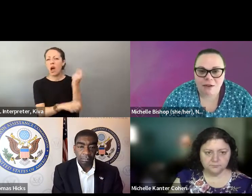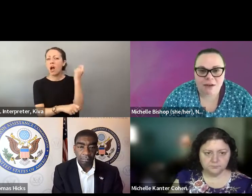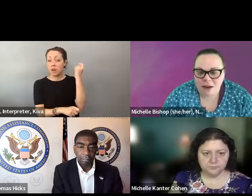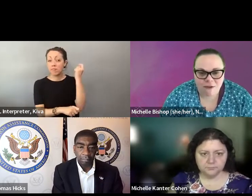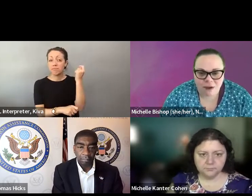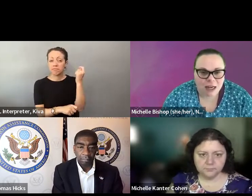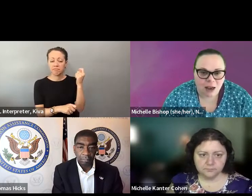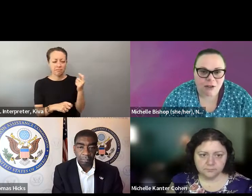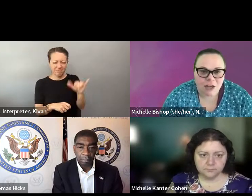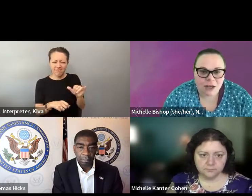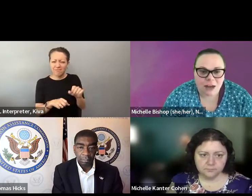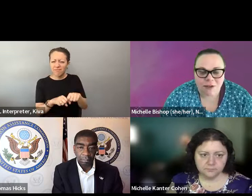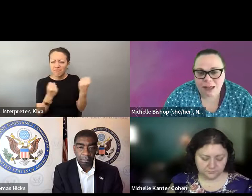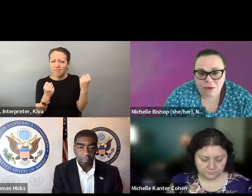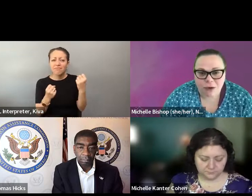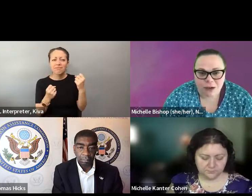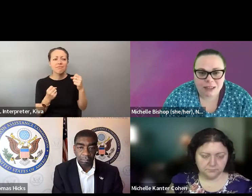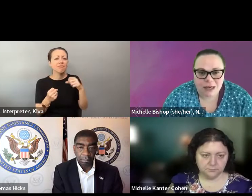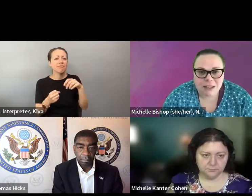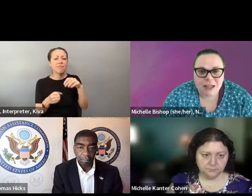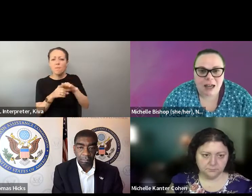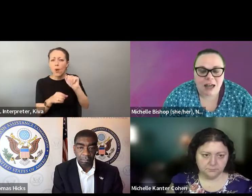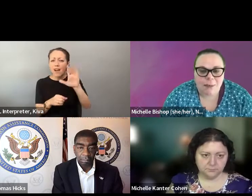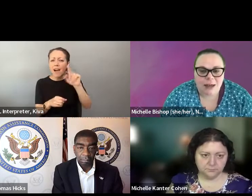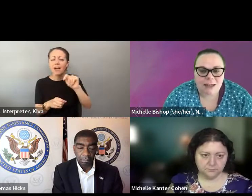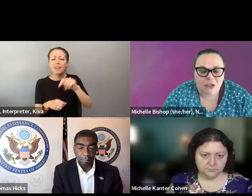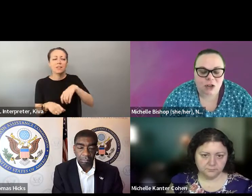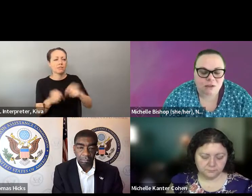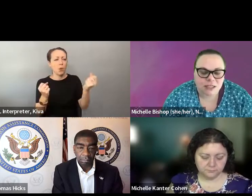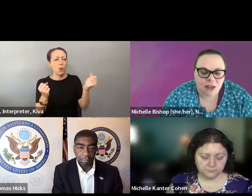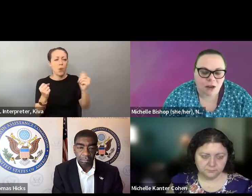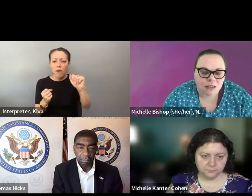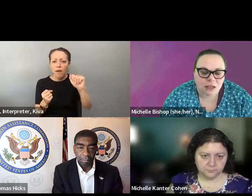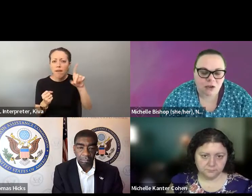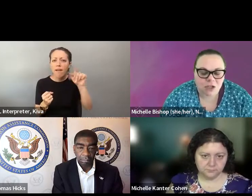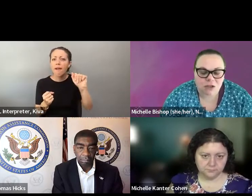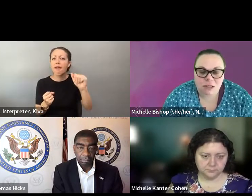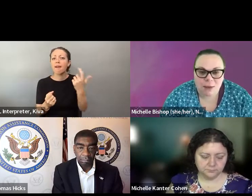in those States have been required to provide electronic ballot return. been required to provide electronic electronic return.